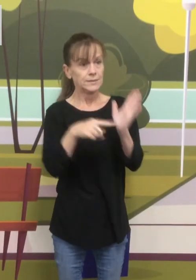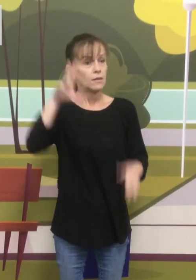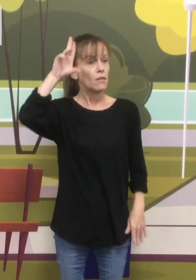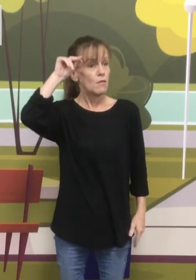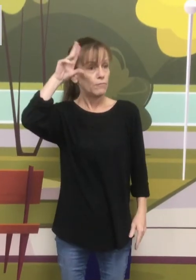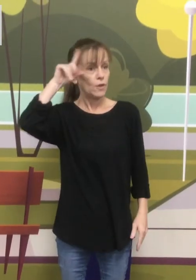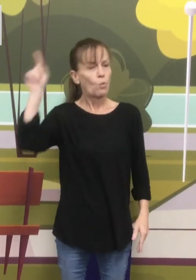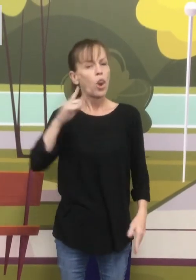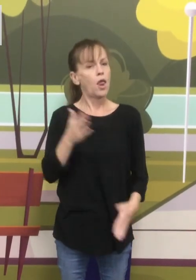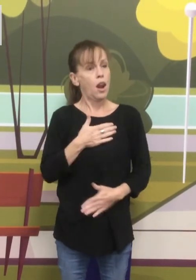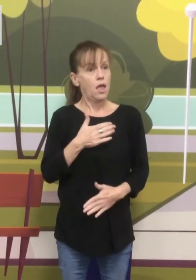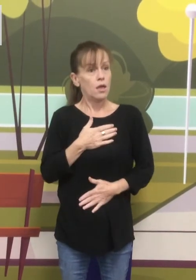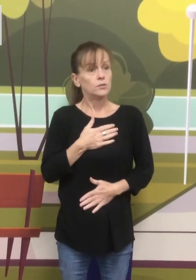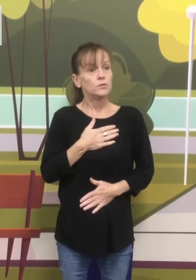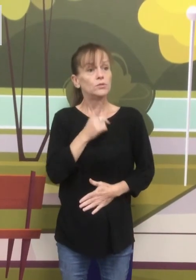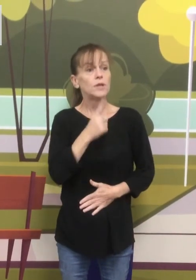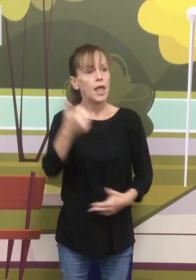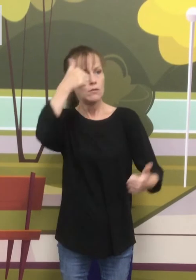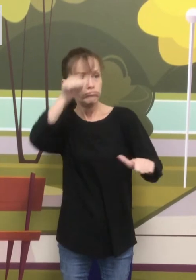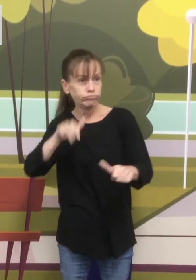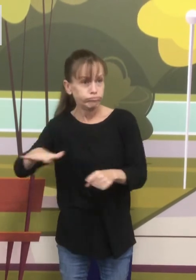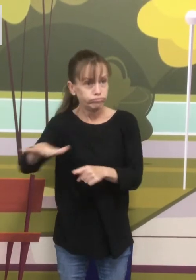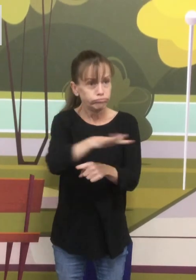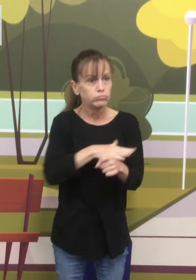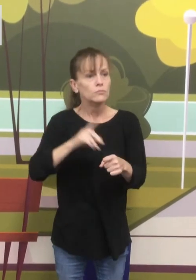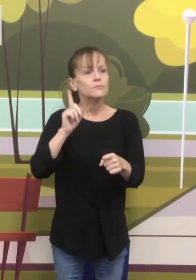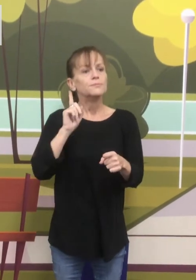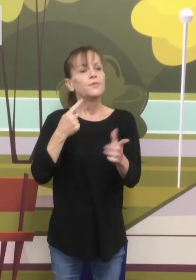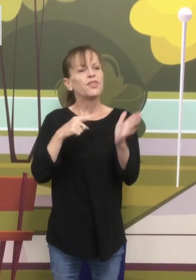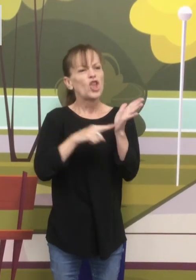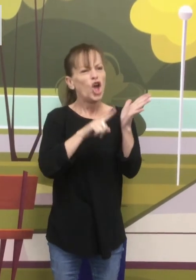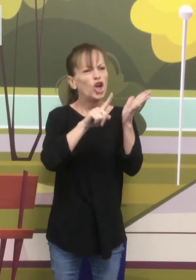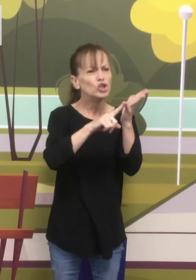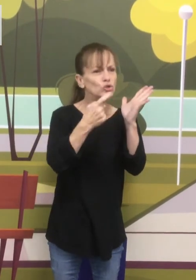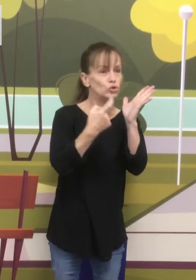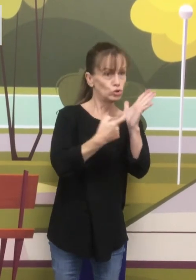We at the Library would like to thank the Turrbal people, the Traditional Custodians,